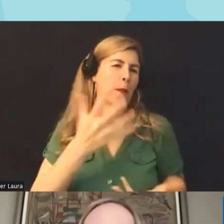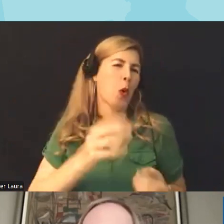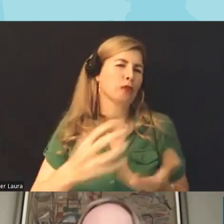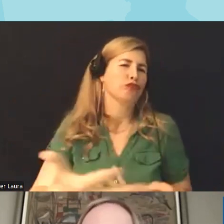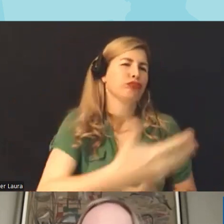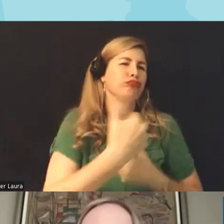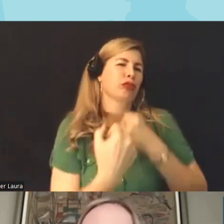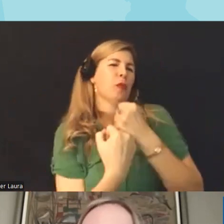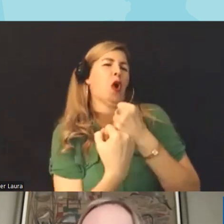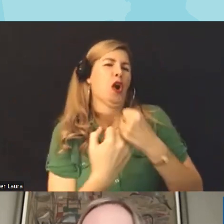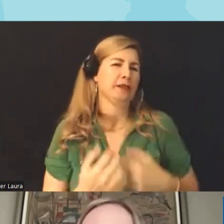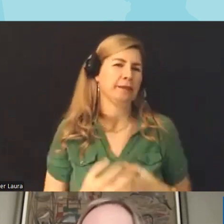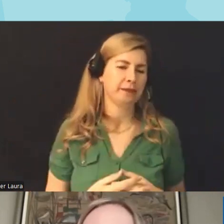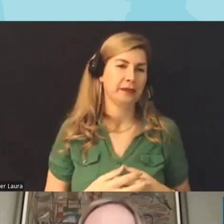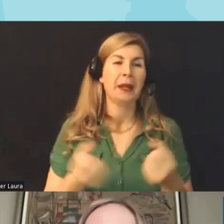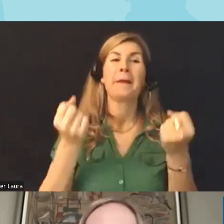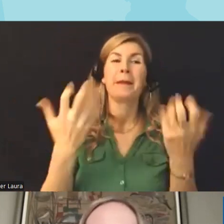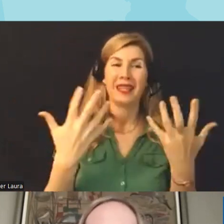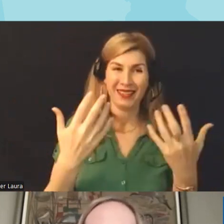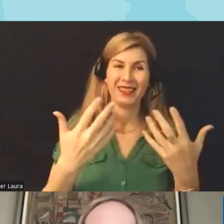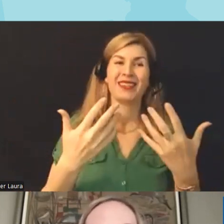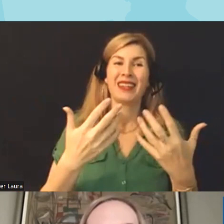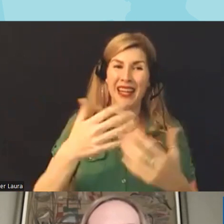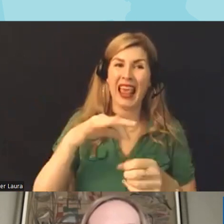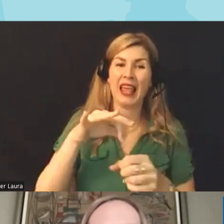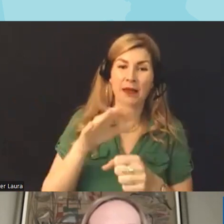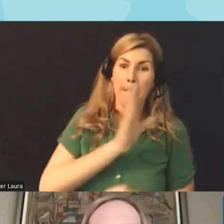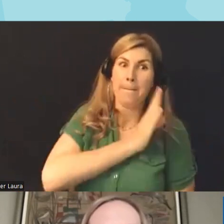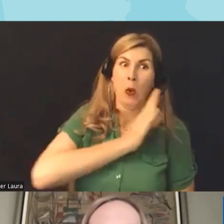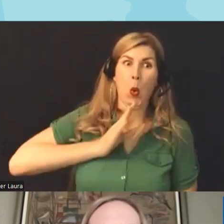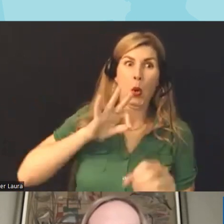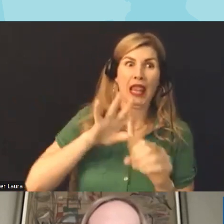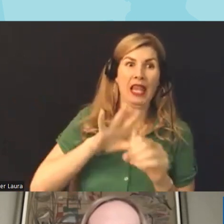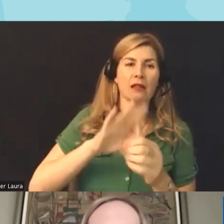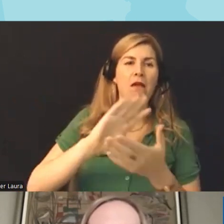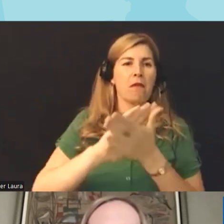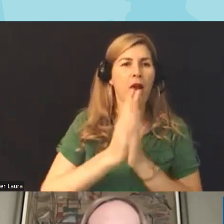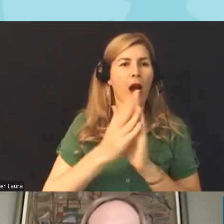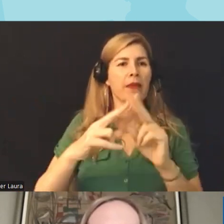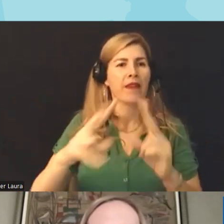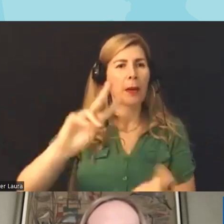even local Board elections have become really political over the last past couple of years we